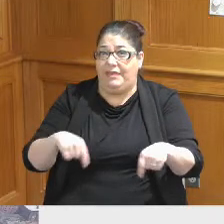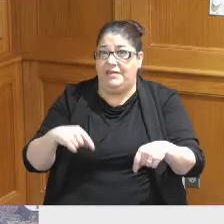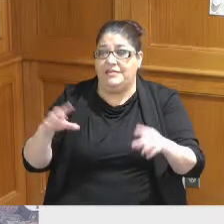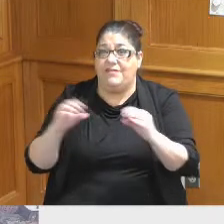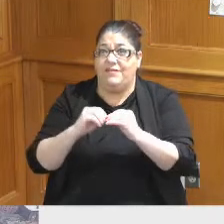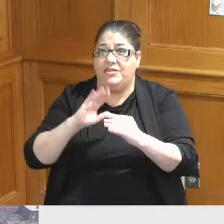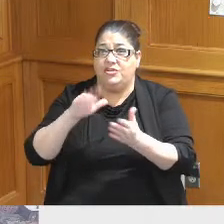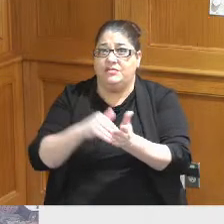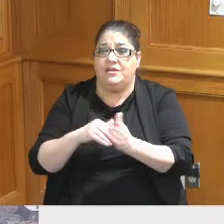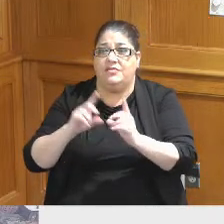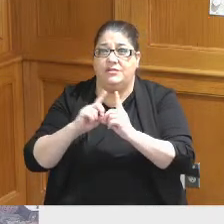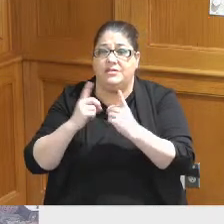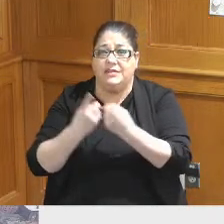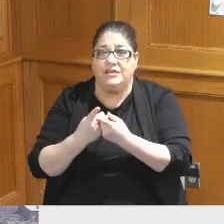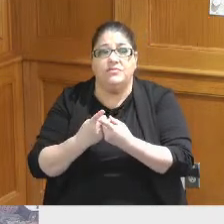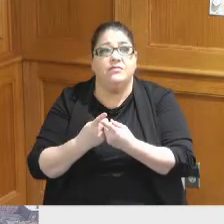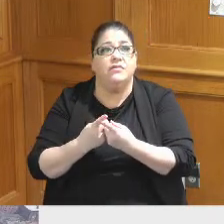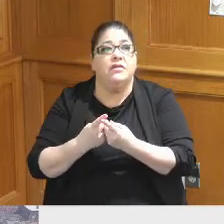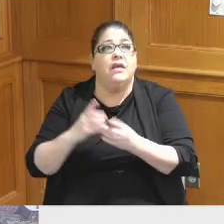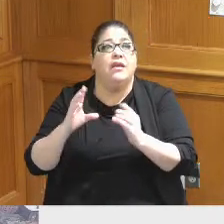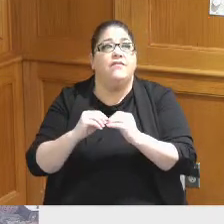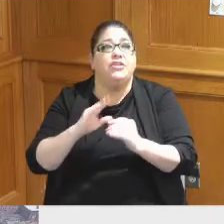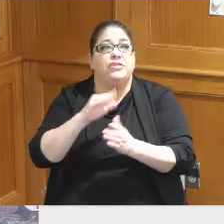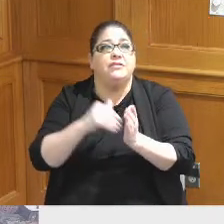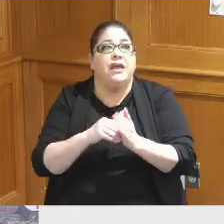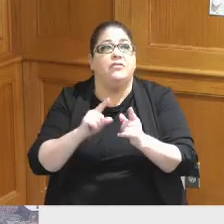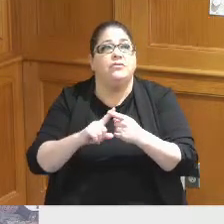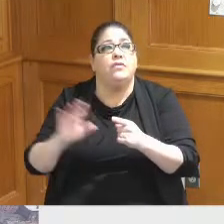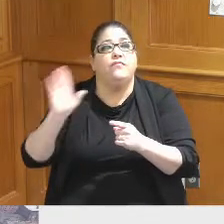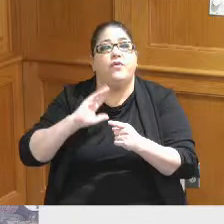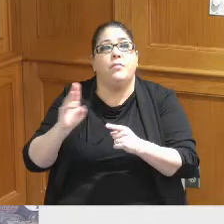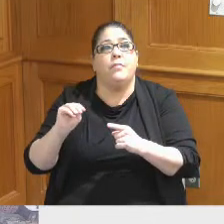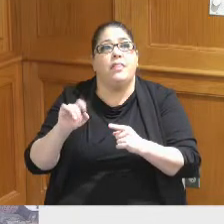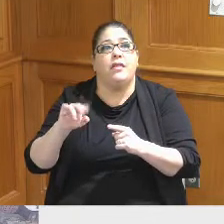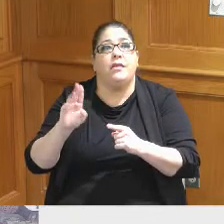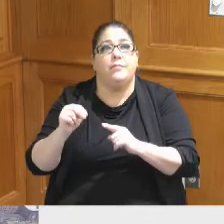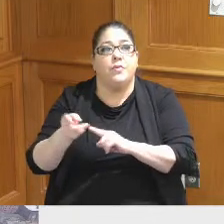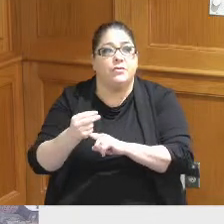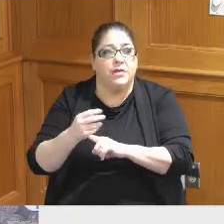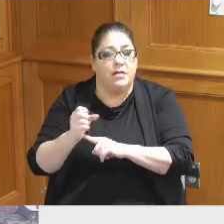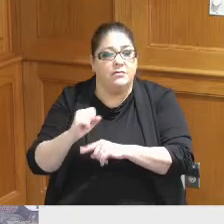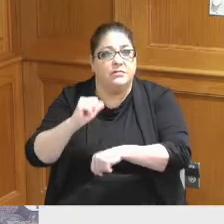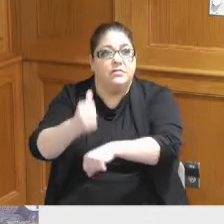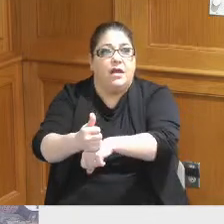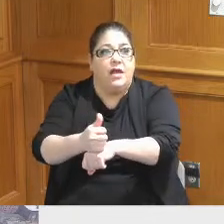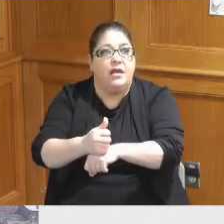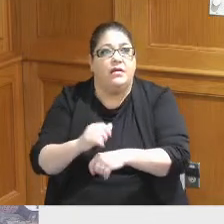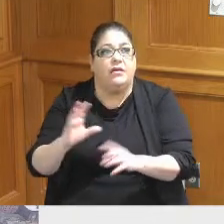district from the convention center to the former Millennium site to the convention Place Mall the